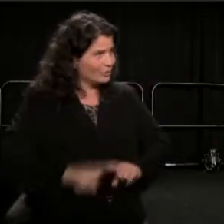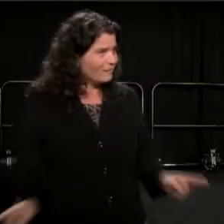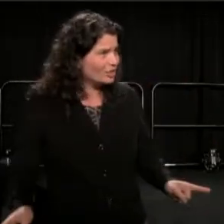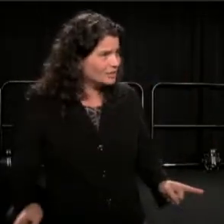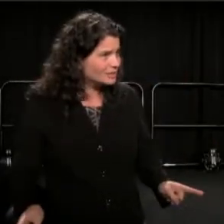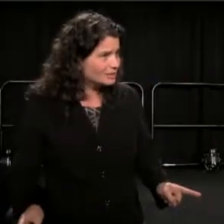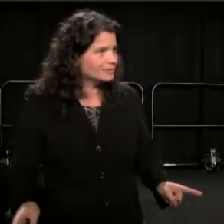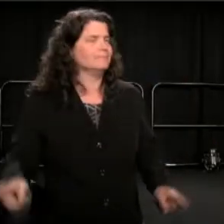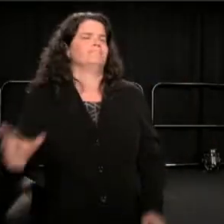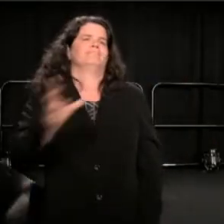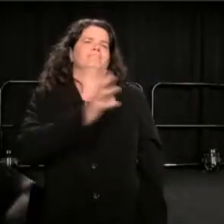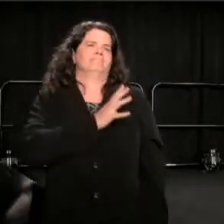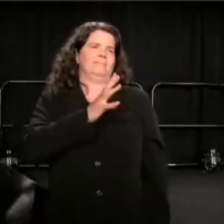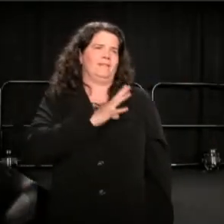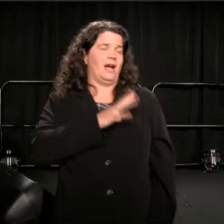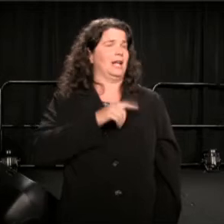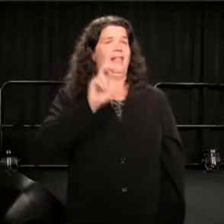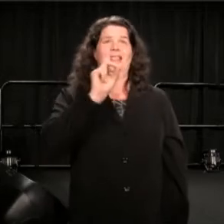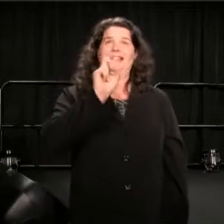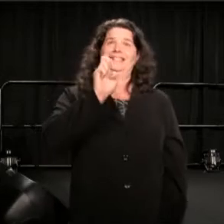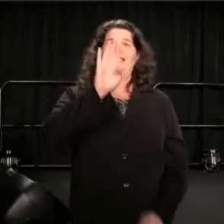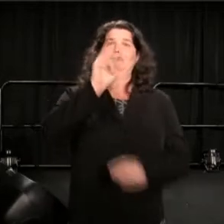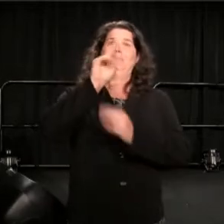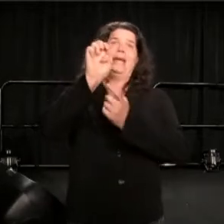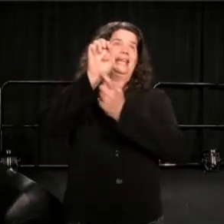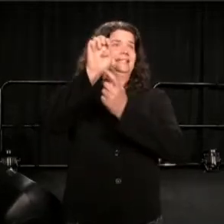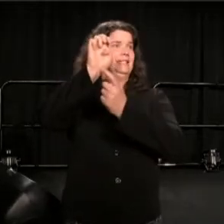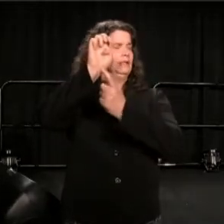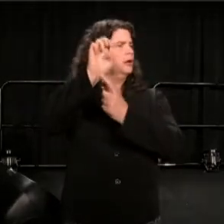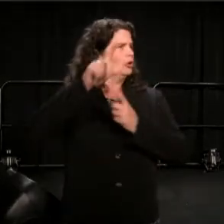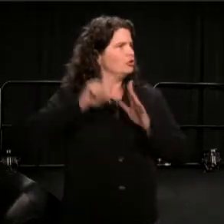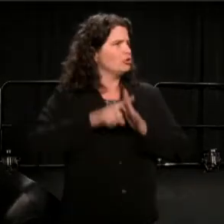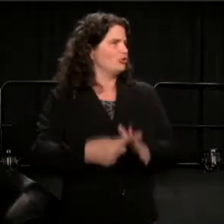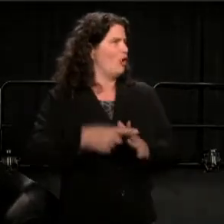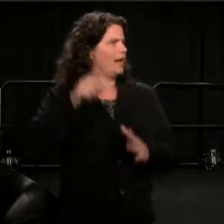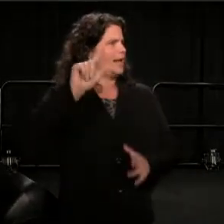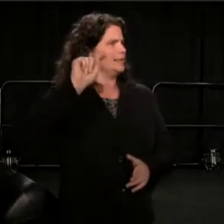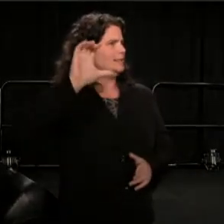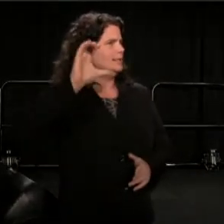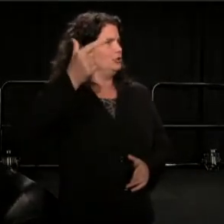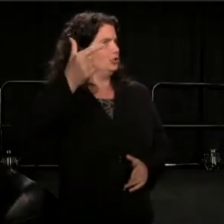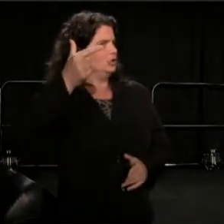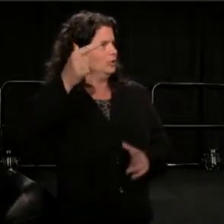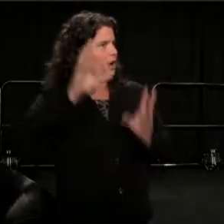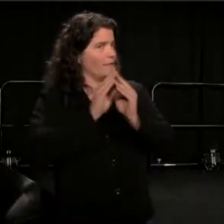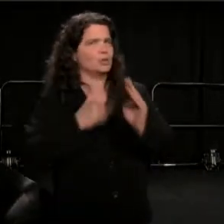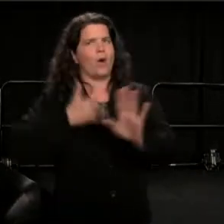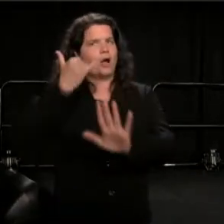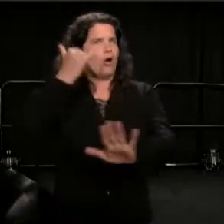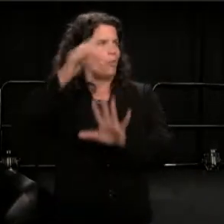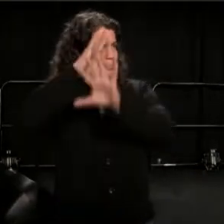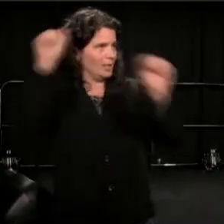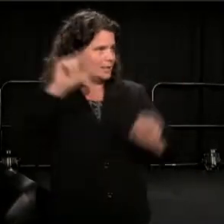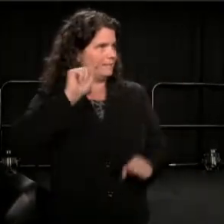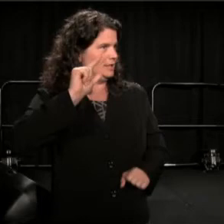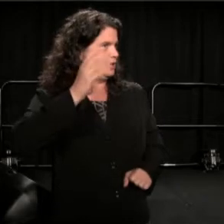The debate, after all, had started at a TCG conference. He was very excited about this idea. He called me back maybe about a week later,